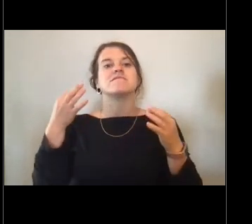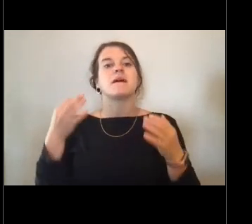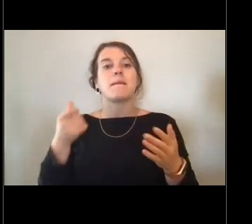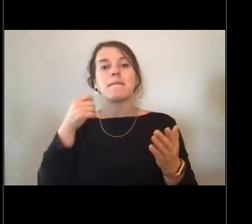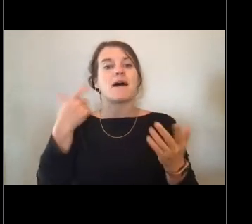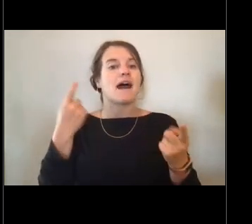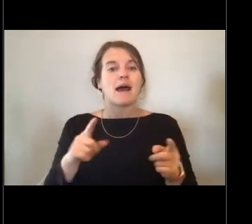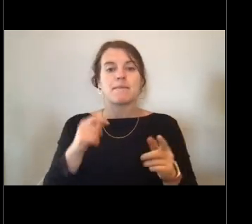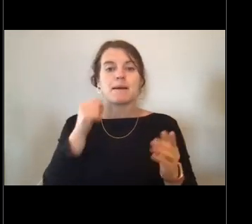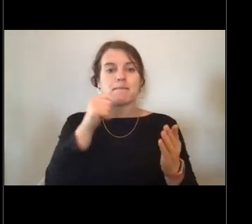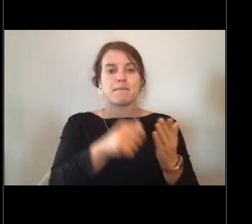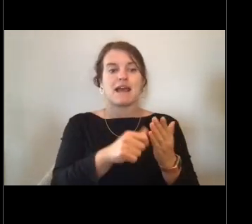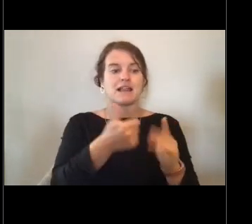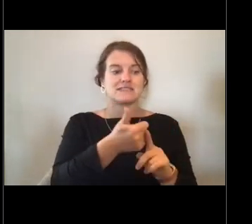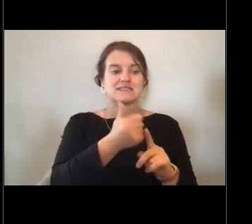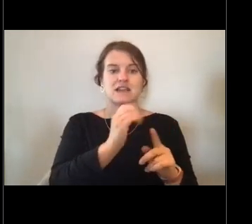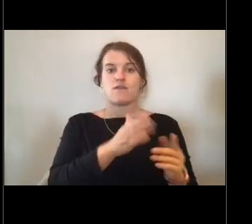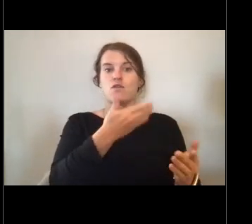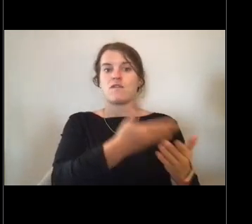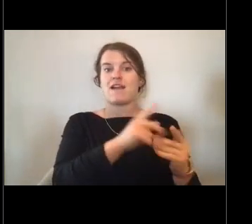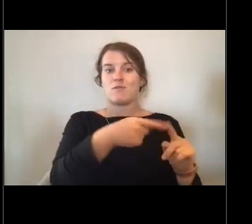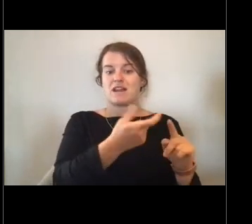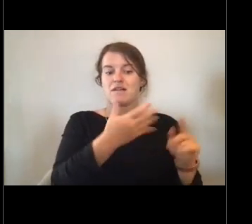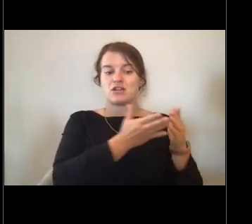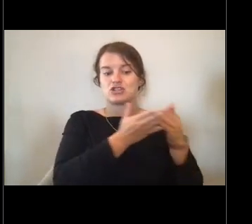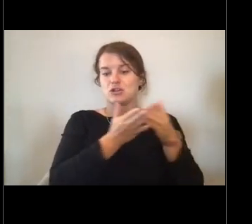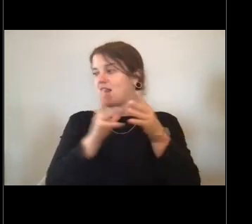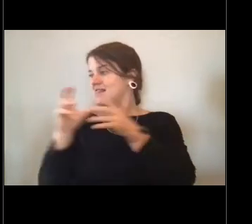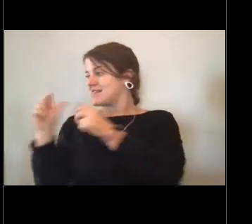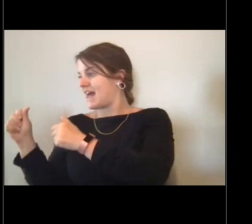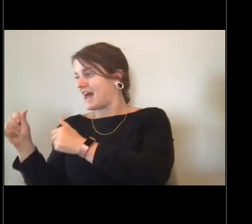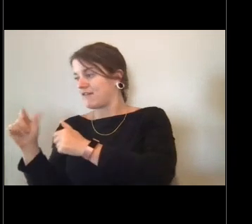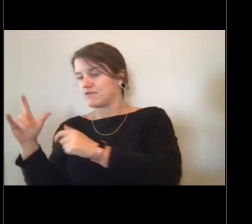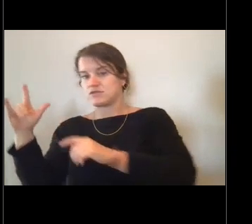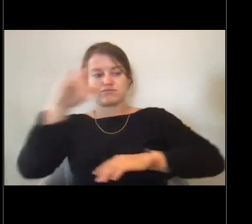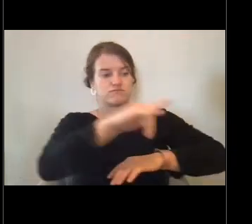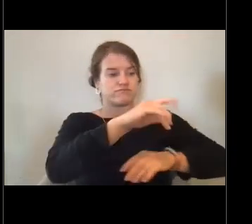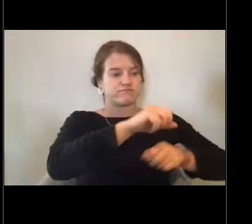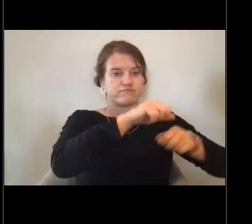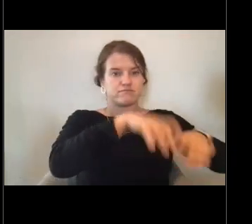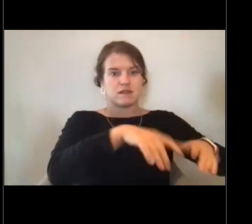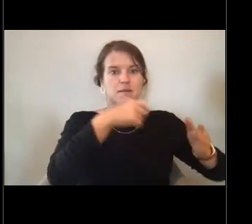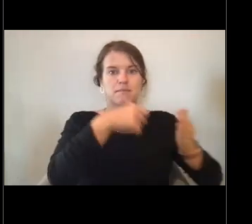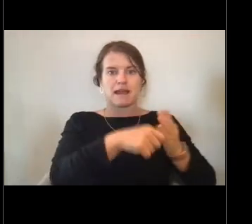So I had to make a decision. And I'm going to ask you this, what would you do?